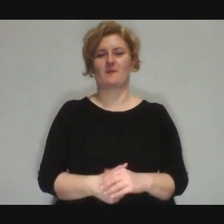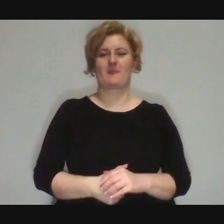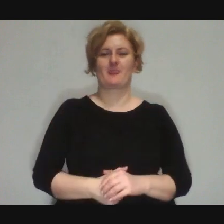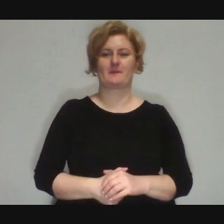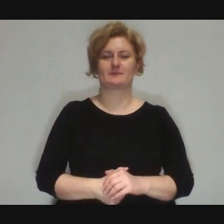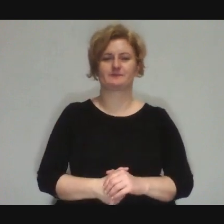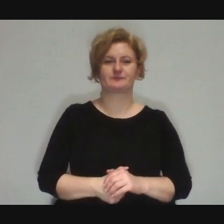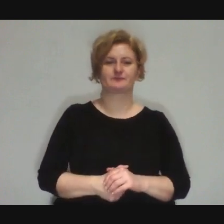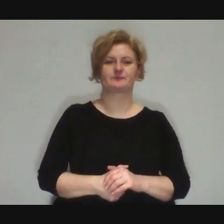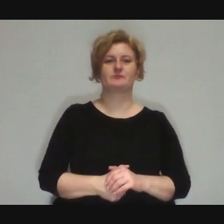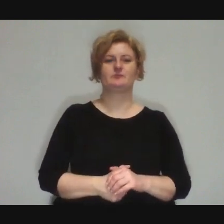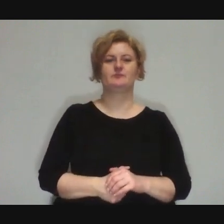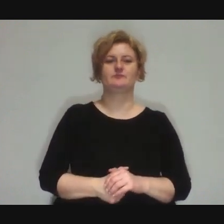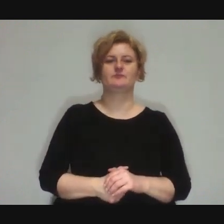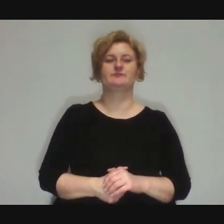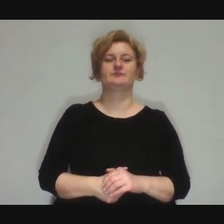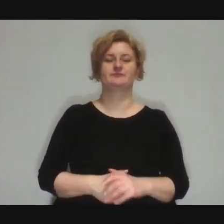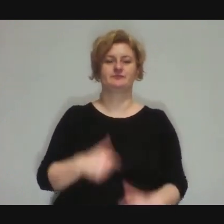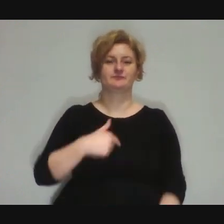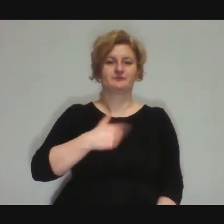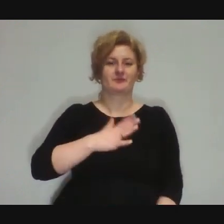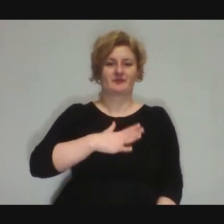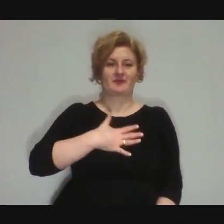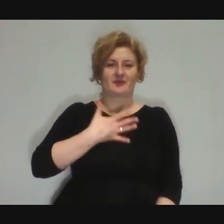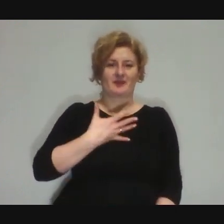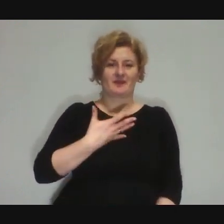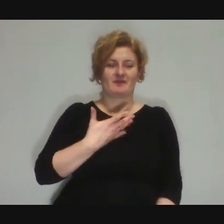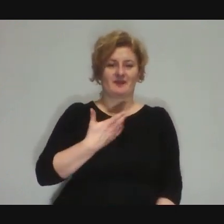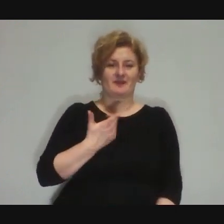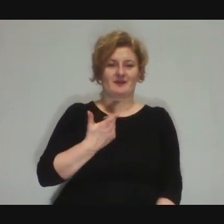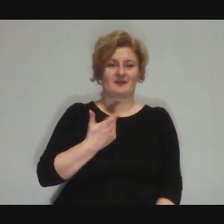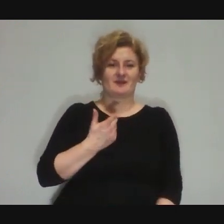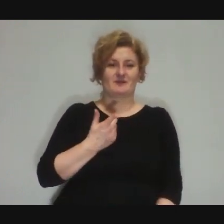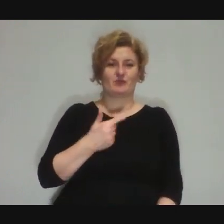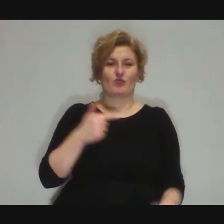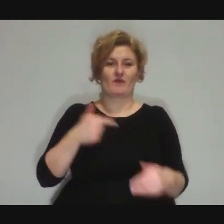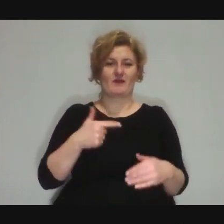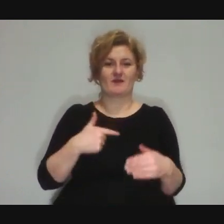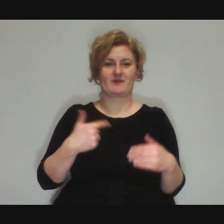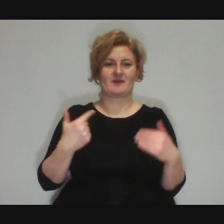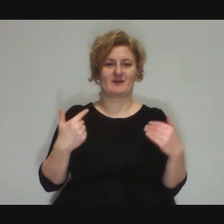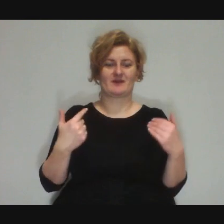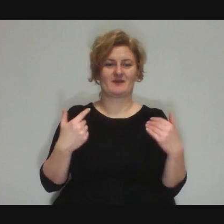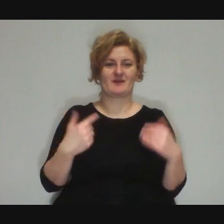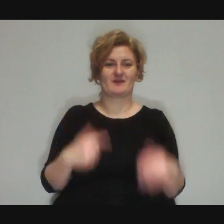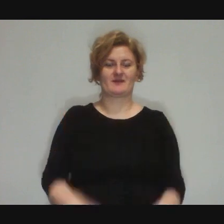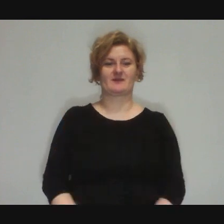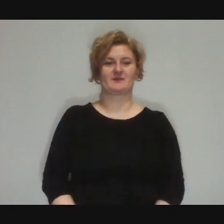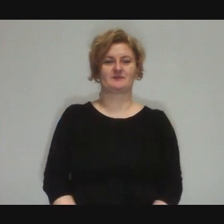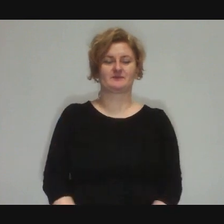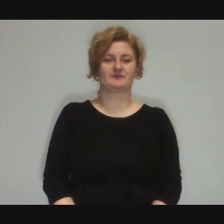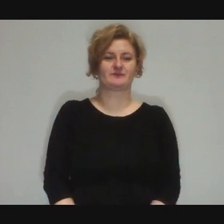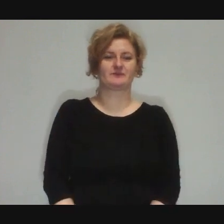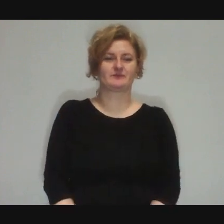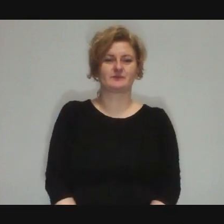I am surprised we are not in a library, many books could be written… Dominika: Next time!